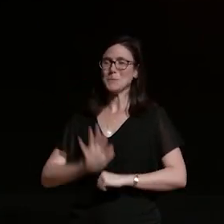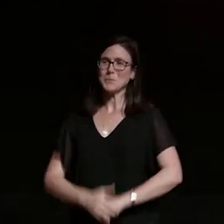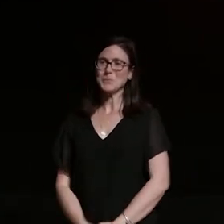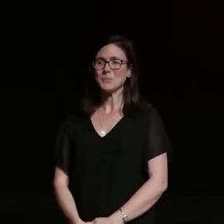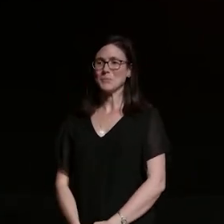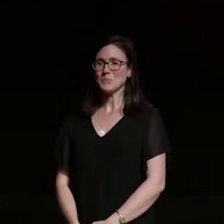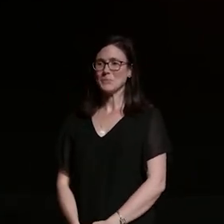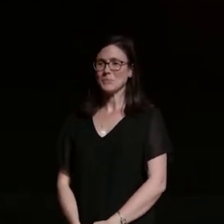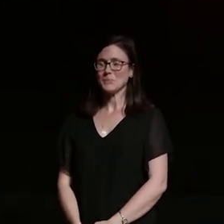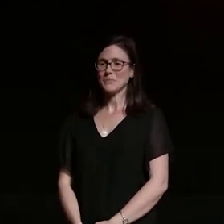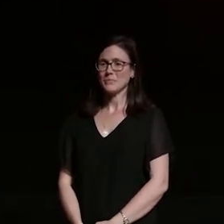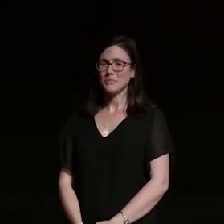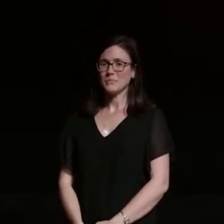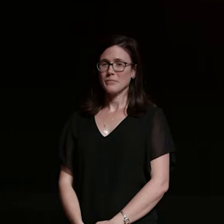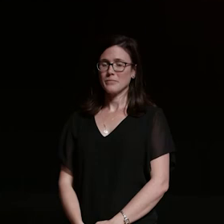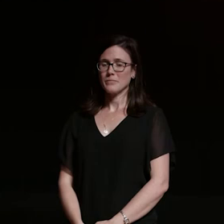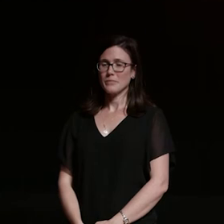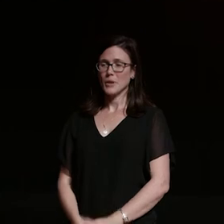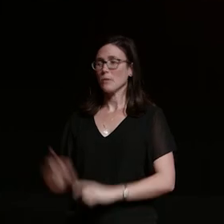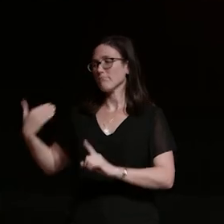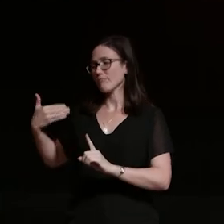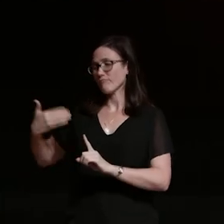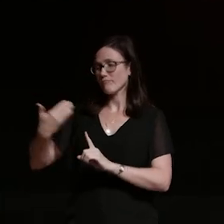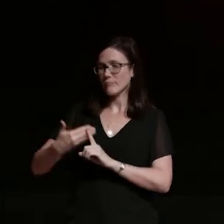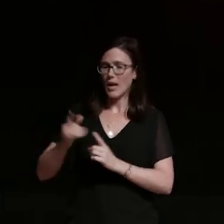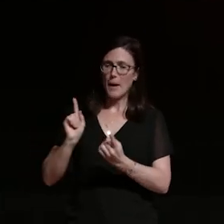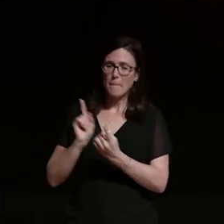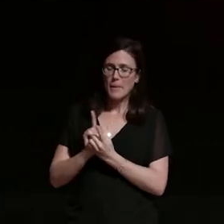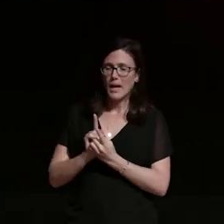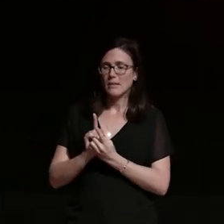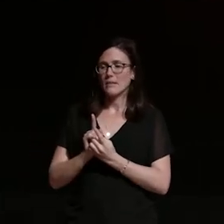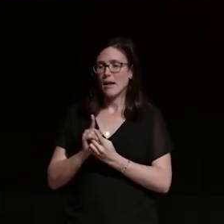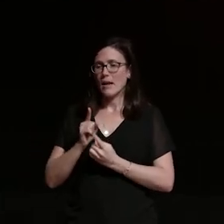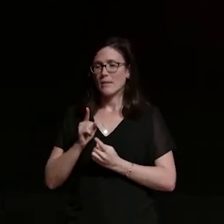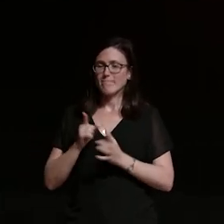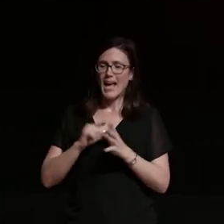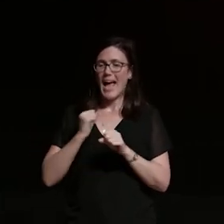since then i've encountered my fair share of ages sexist or racially insensitive remarks and like